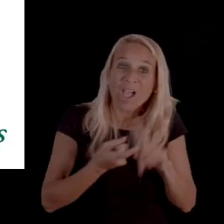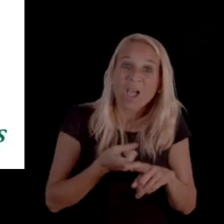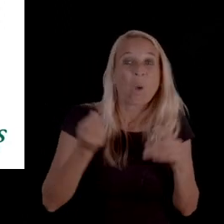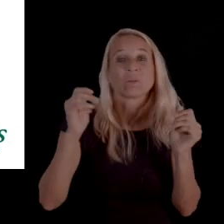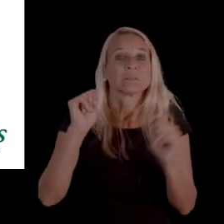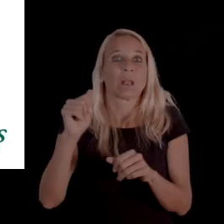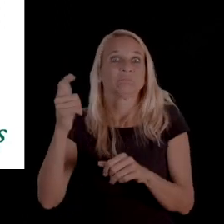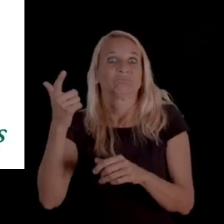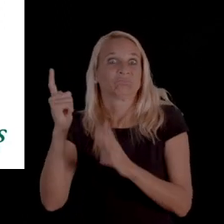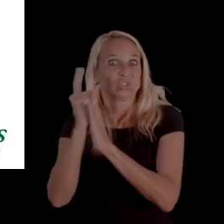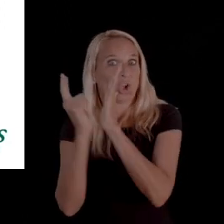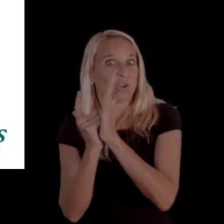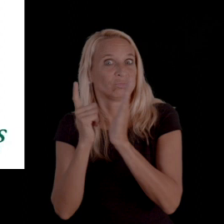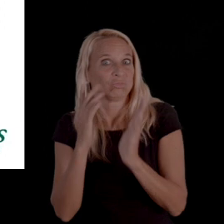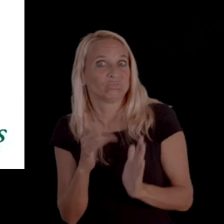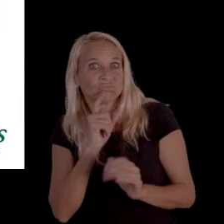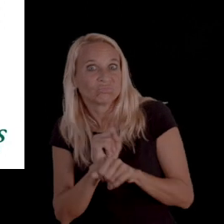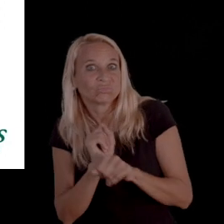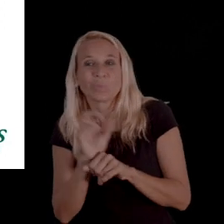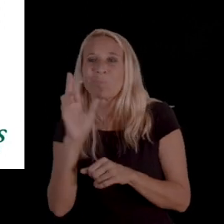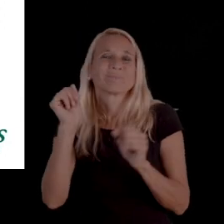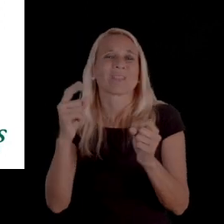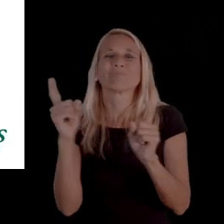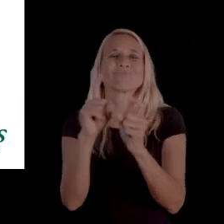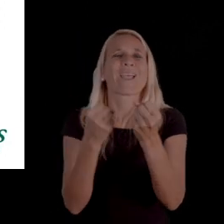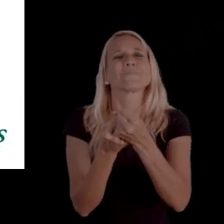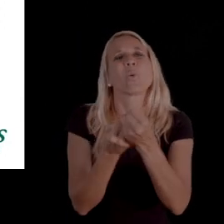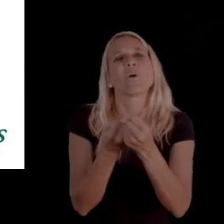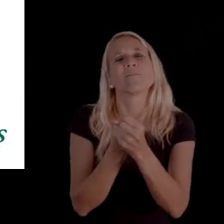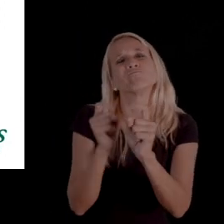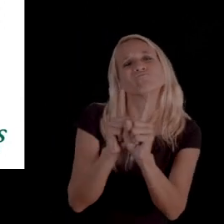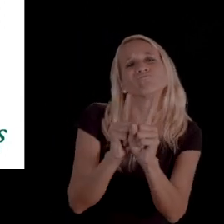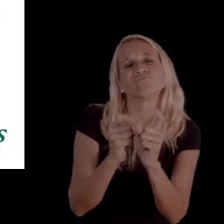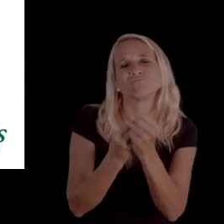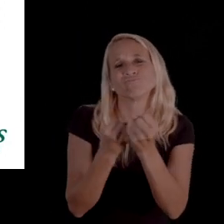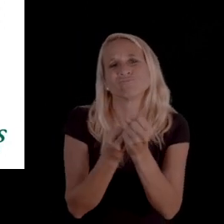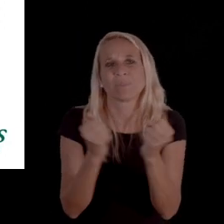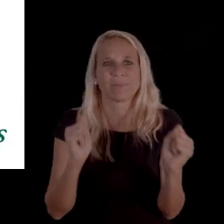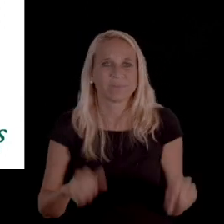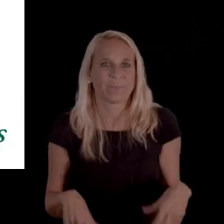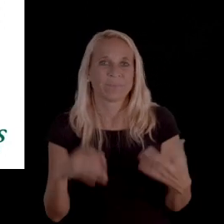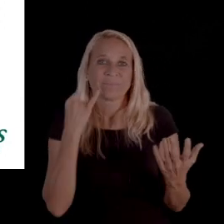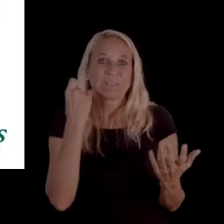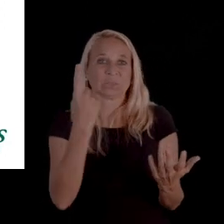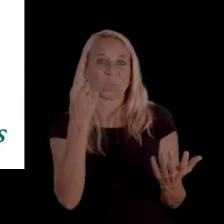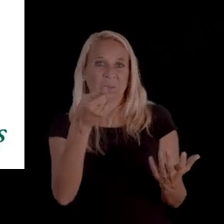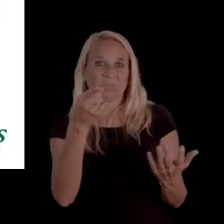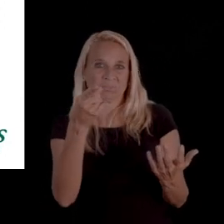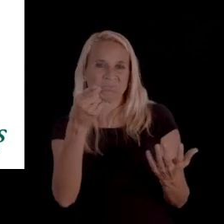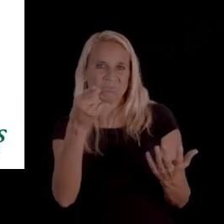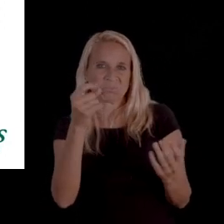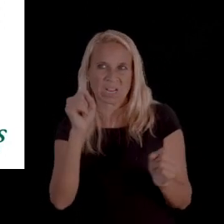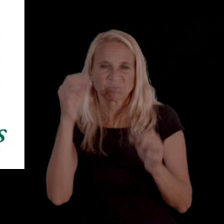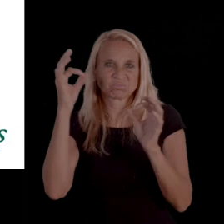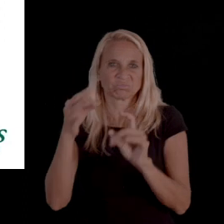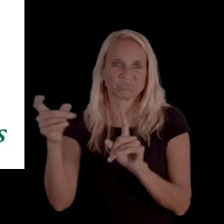it could be legal counsel, it could be an advocate. It's someone that you can designate